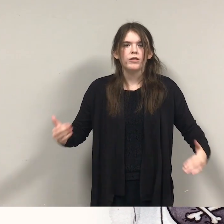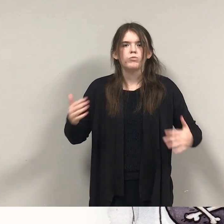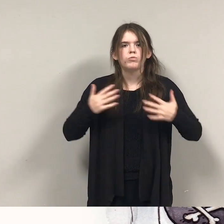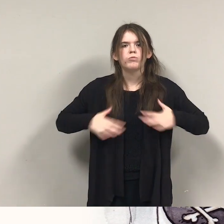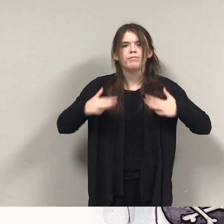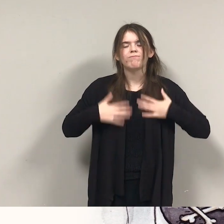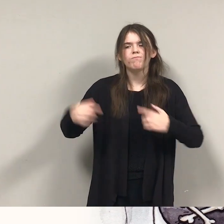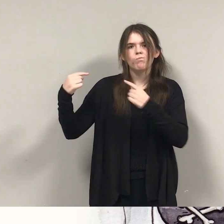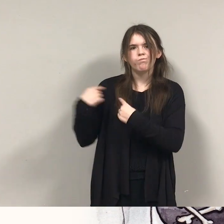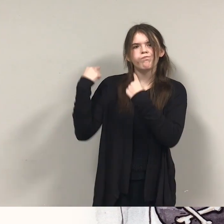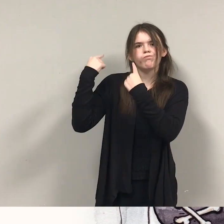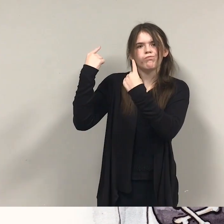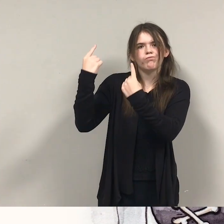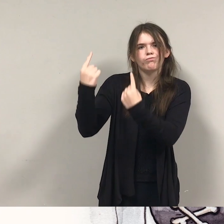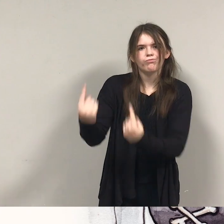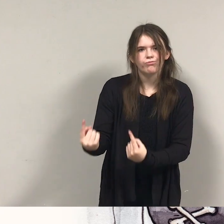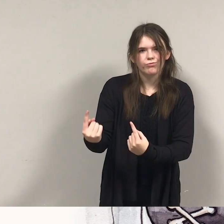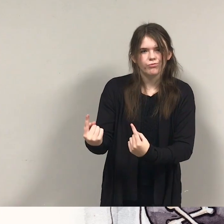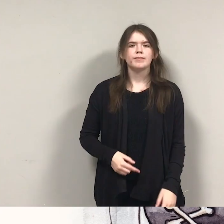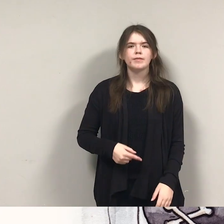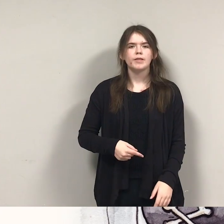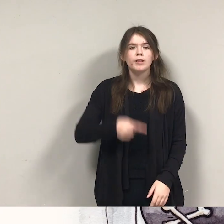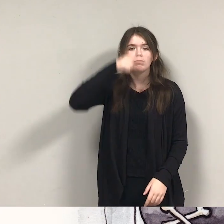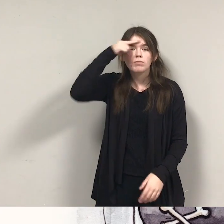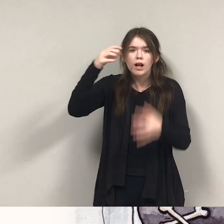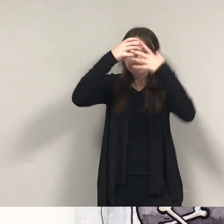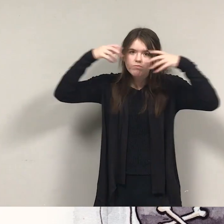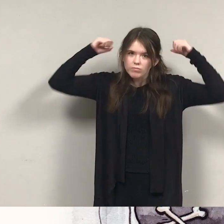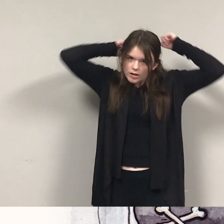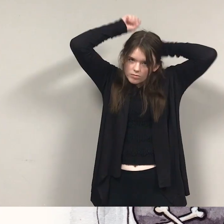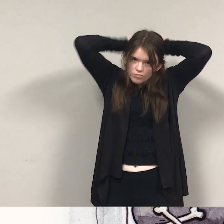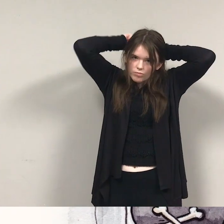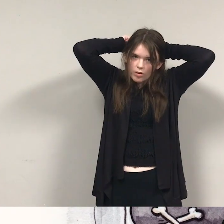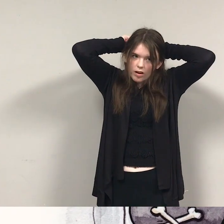Black bandana? New tattoo?